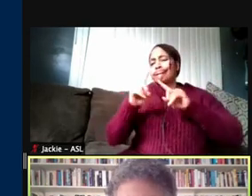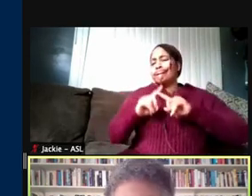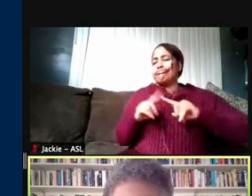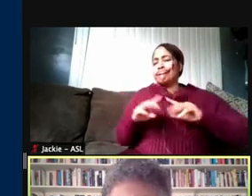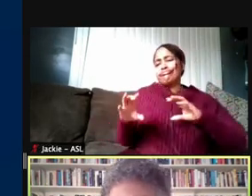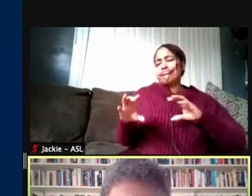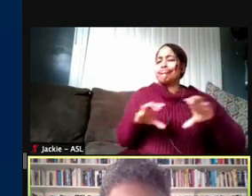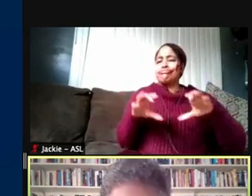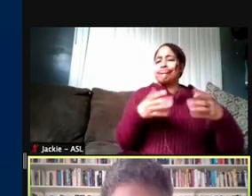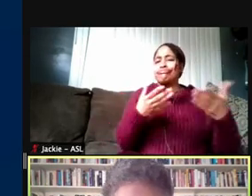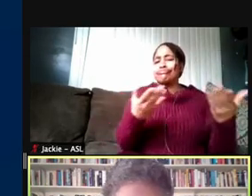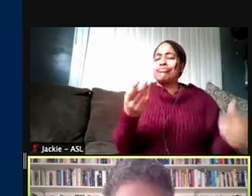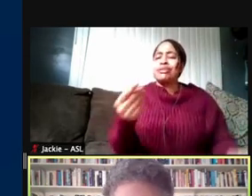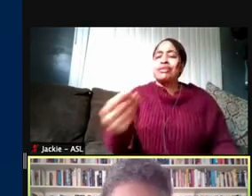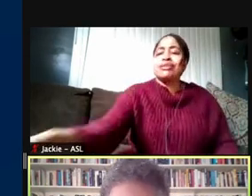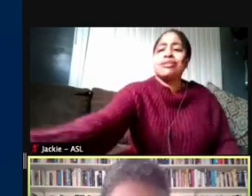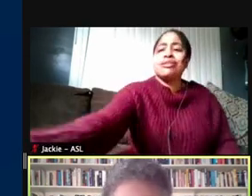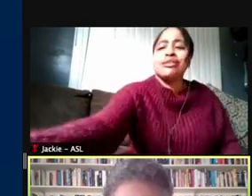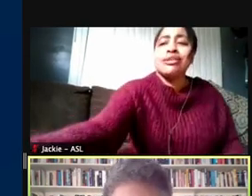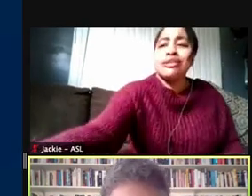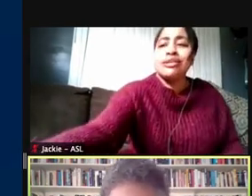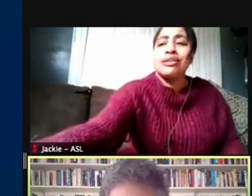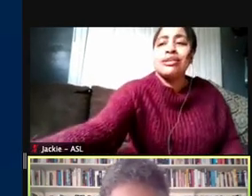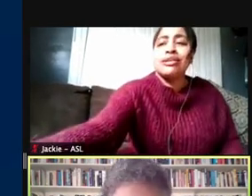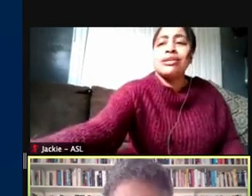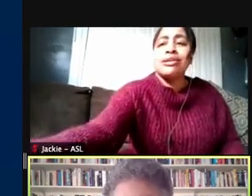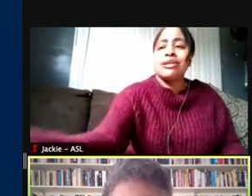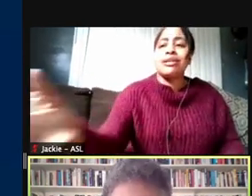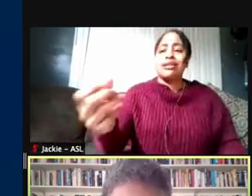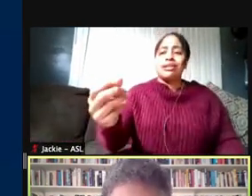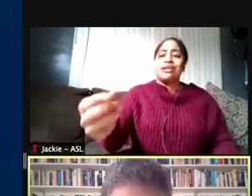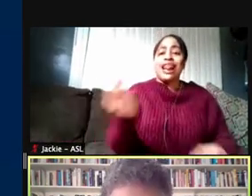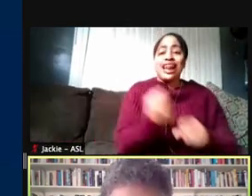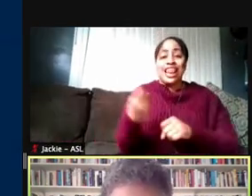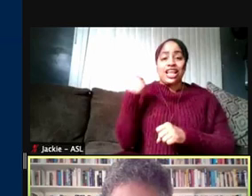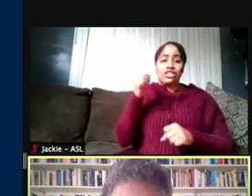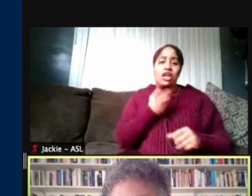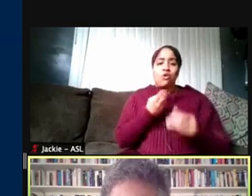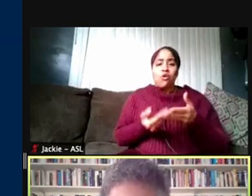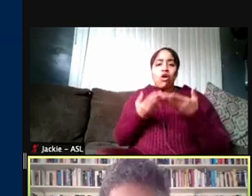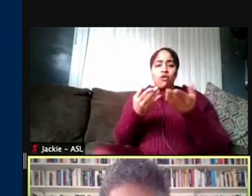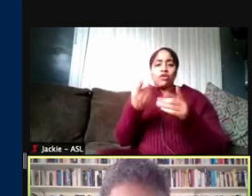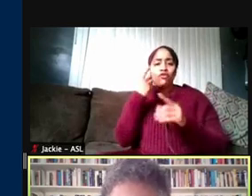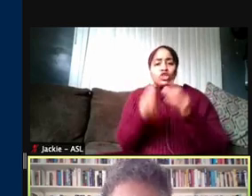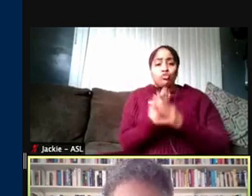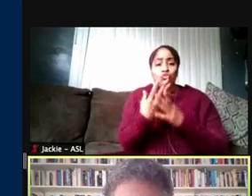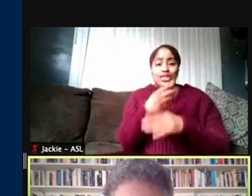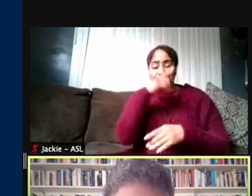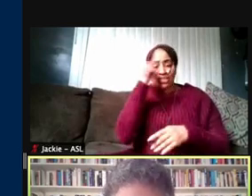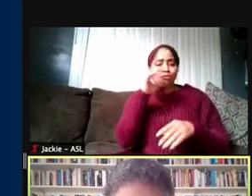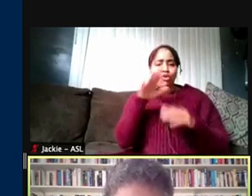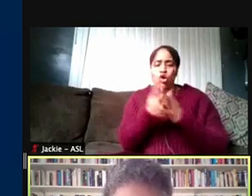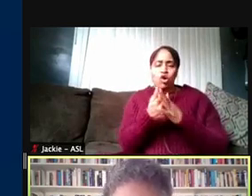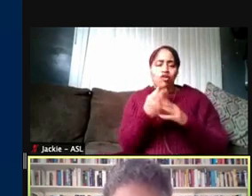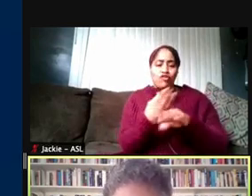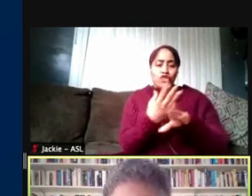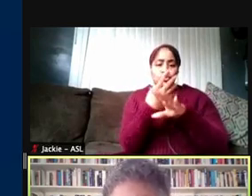But as you know, last year our offerings for spring and summer were fully virtual. So this year, we're pleased to be able to offer